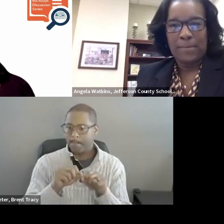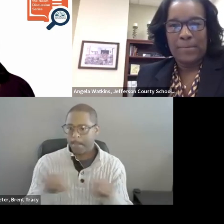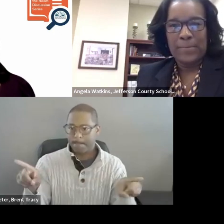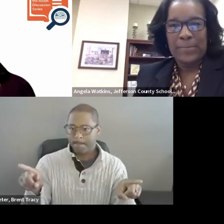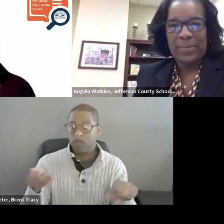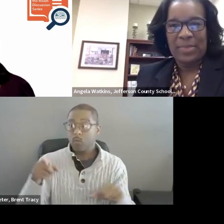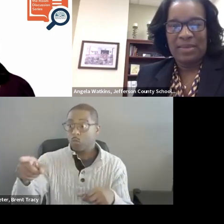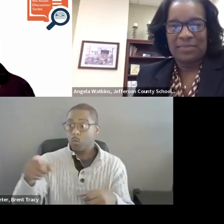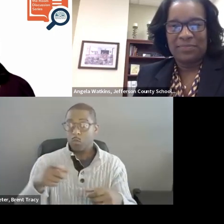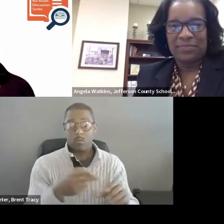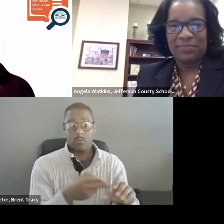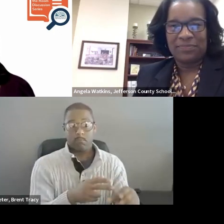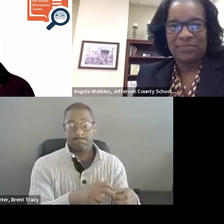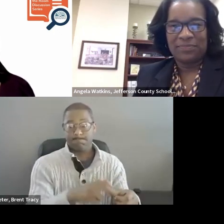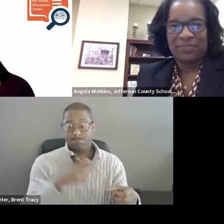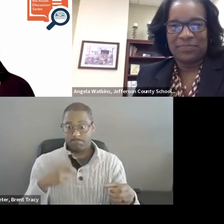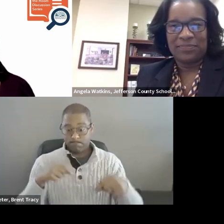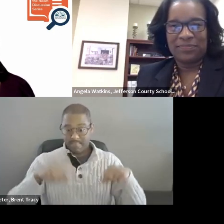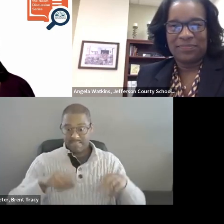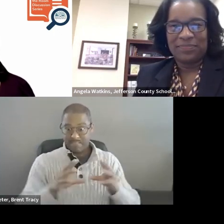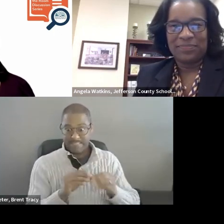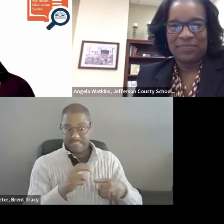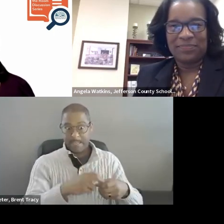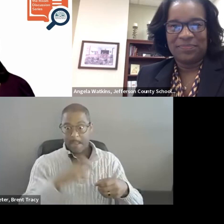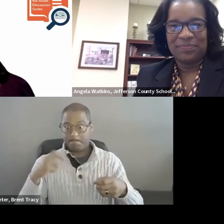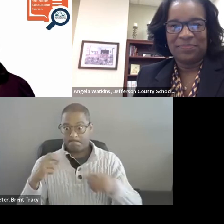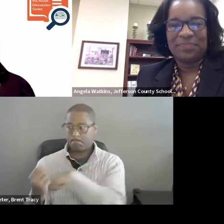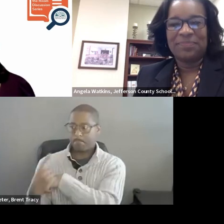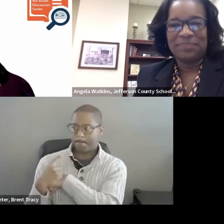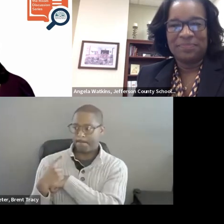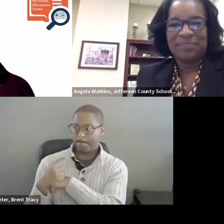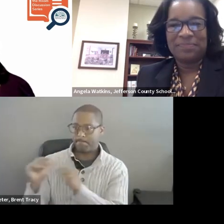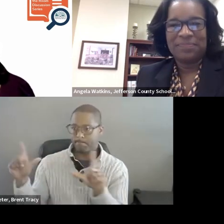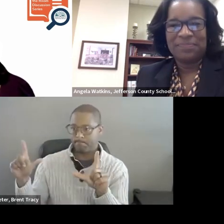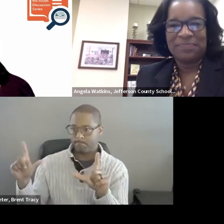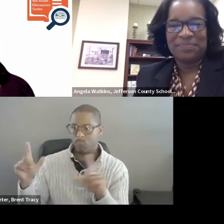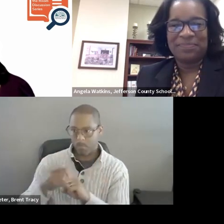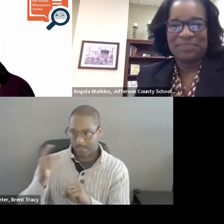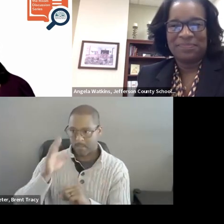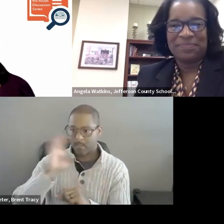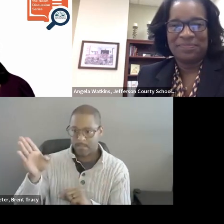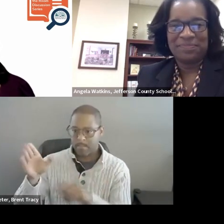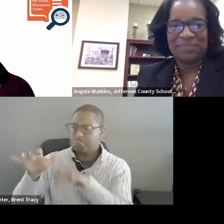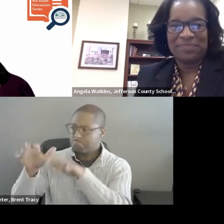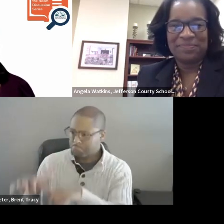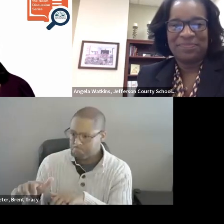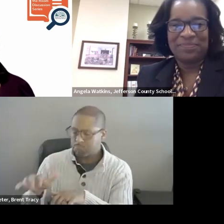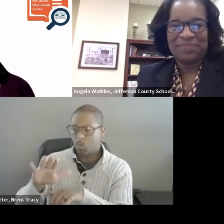webinar and we kindly ask for you to complete it then. To stay abreast of the latest NCIL news and information,